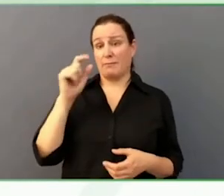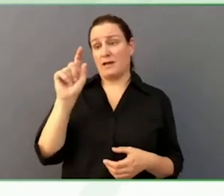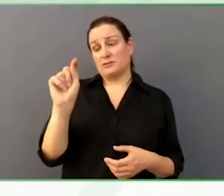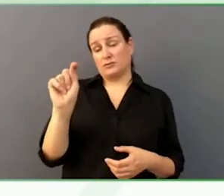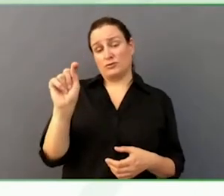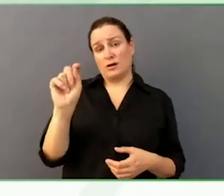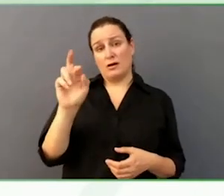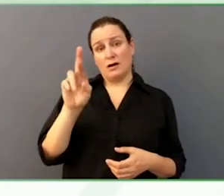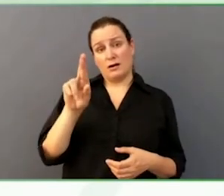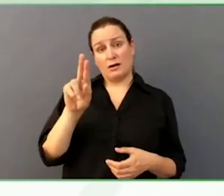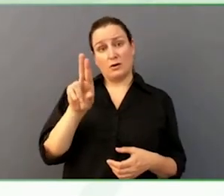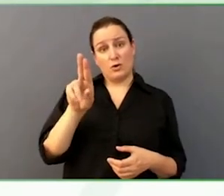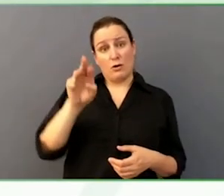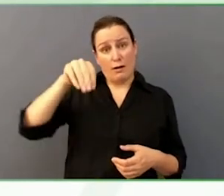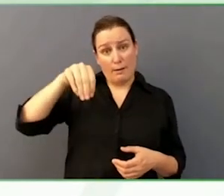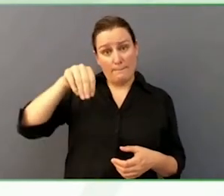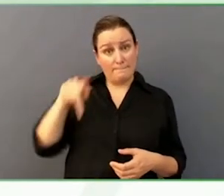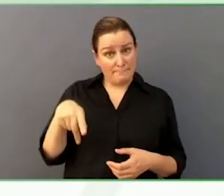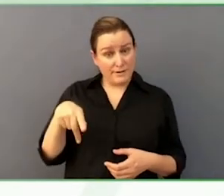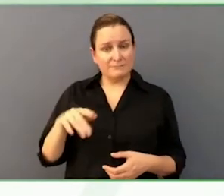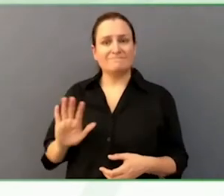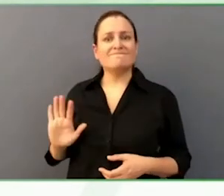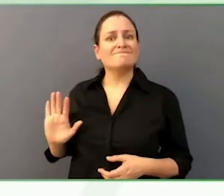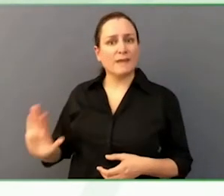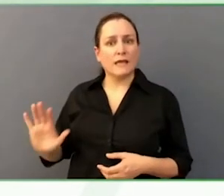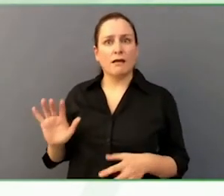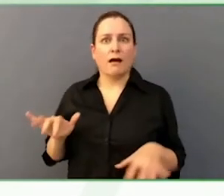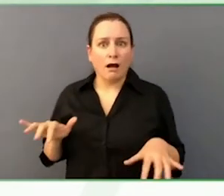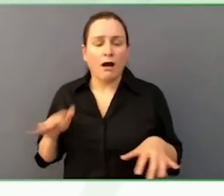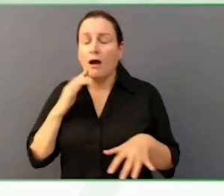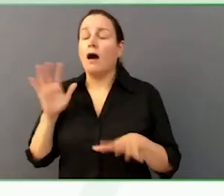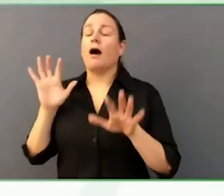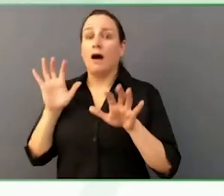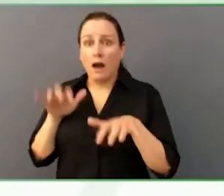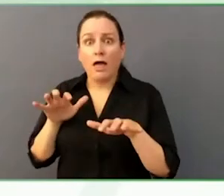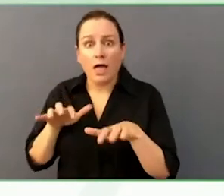We had to have lots of talks with him, and do a lot of online